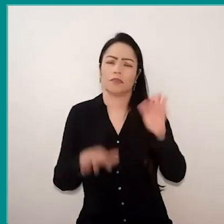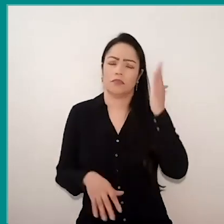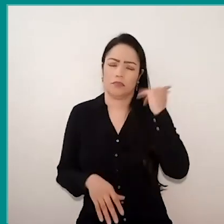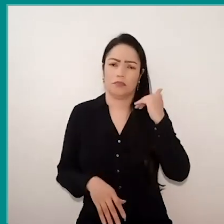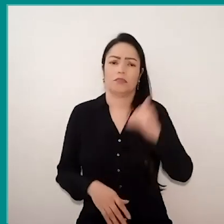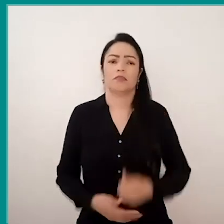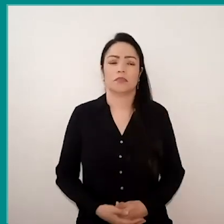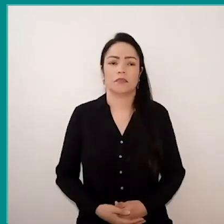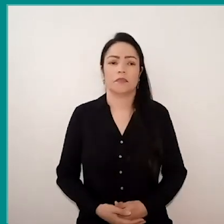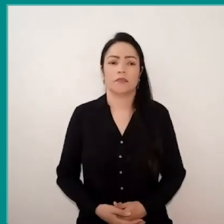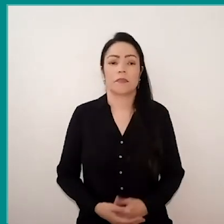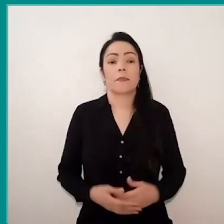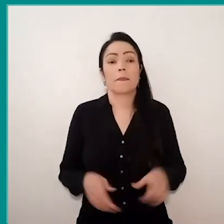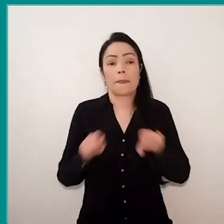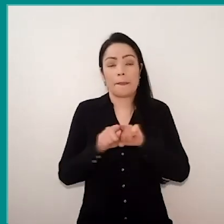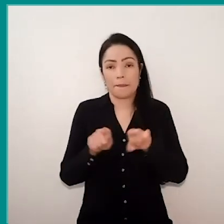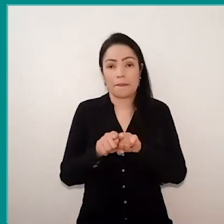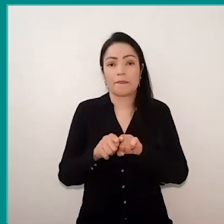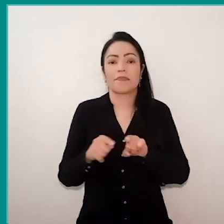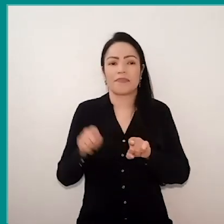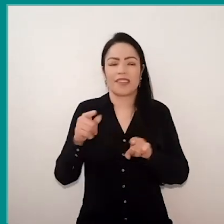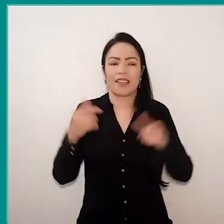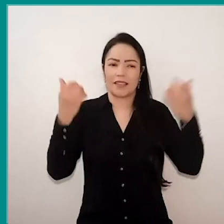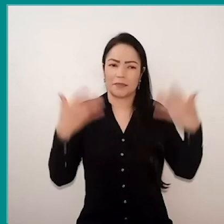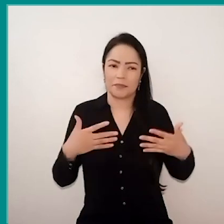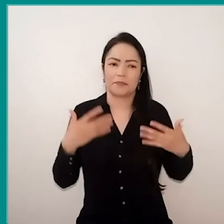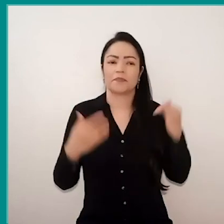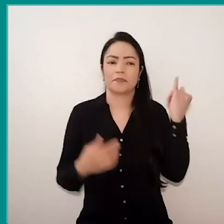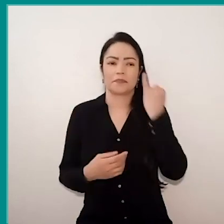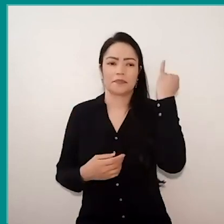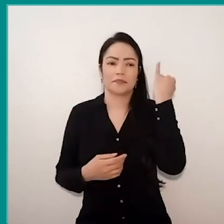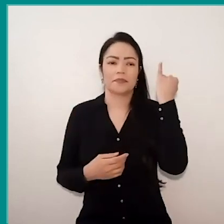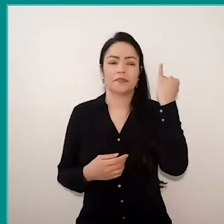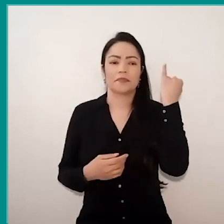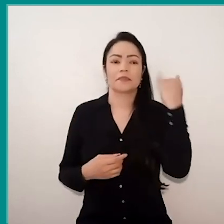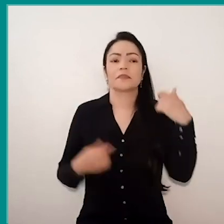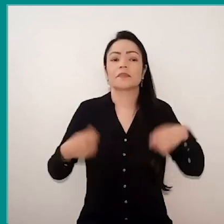Even at this point brought by Glaucio, is very important, of having to deal with trues and lies